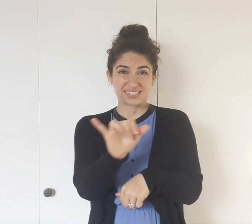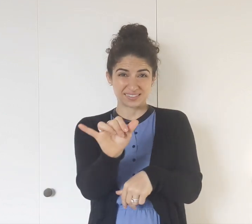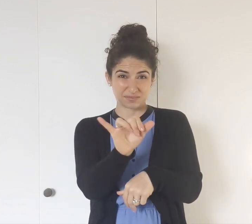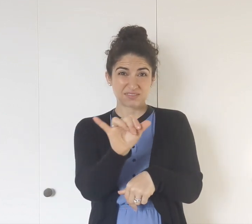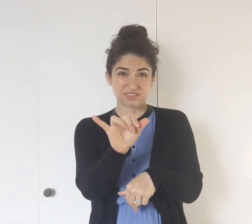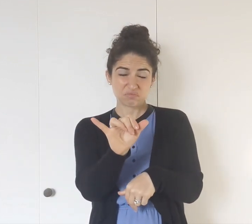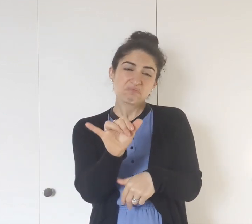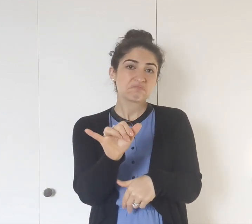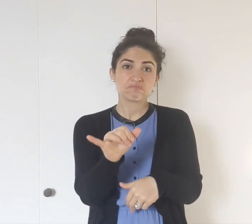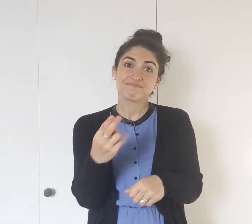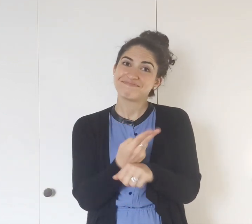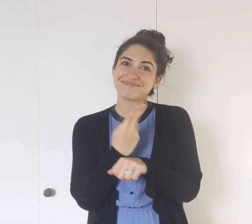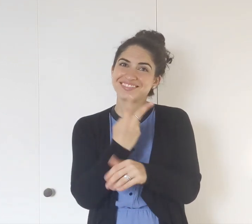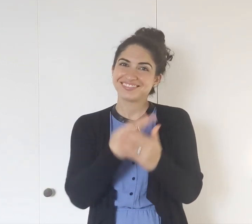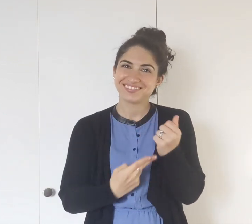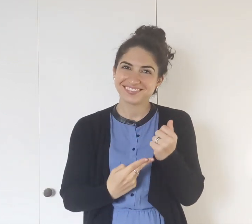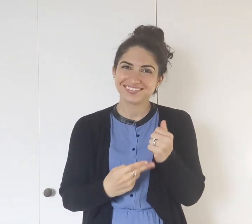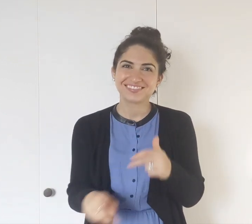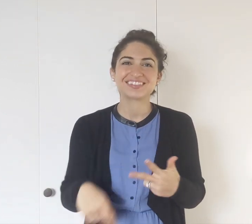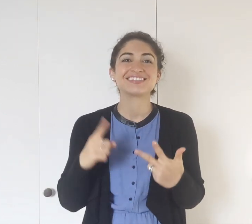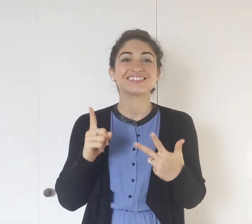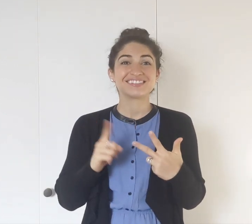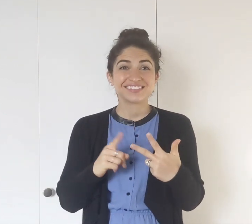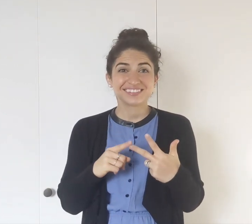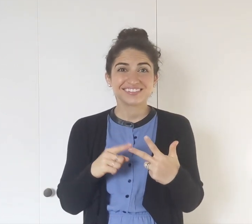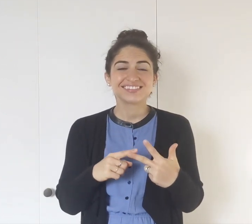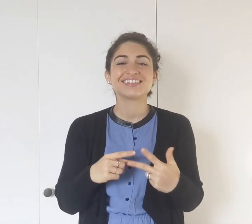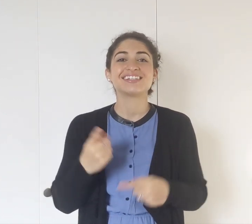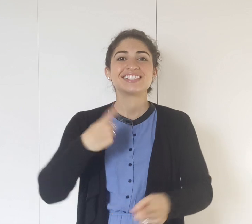uses both hands similarly use both hands